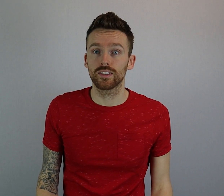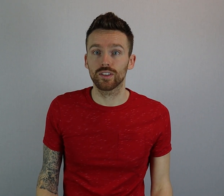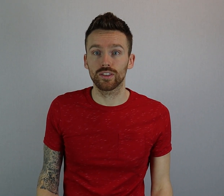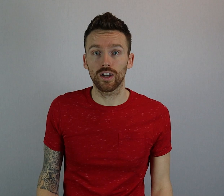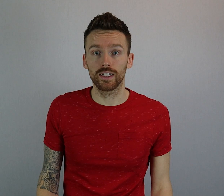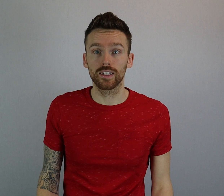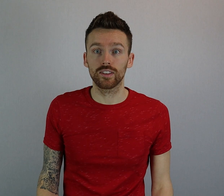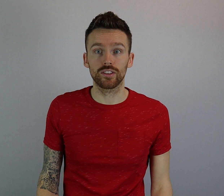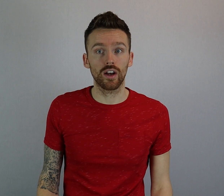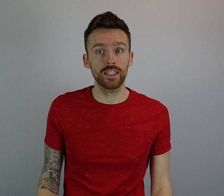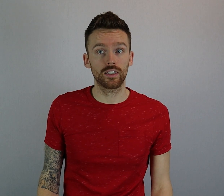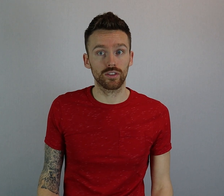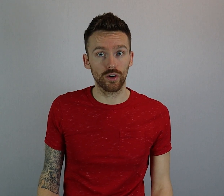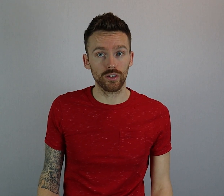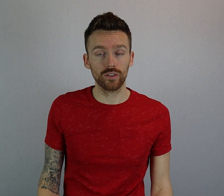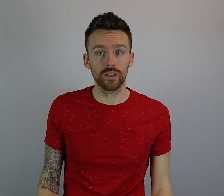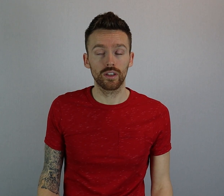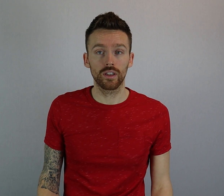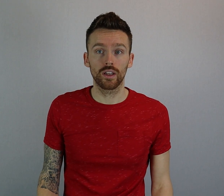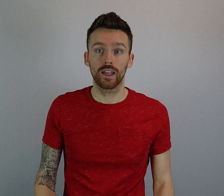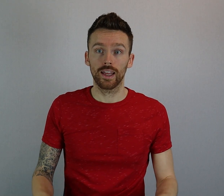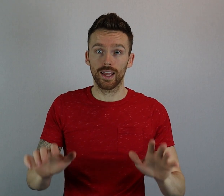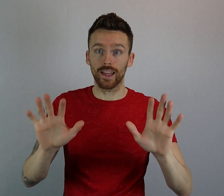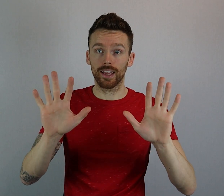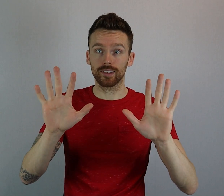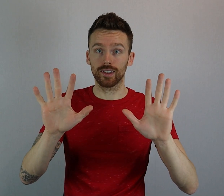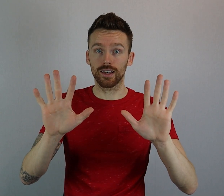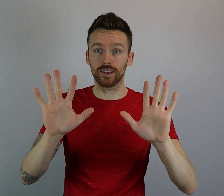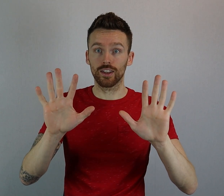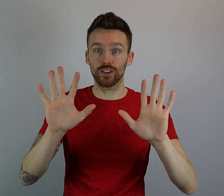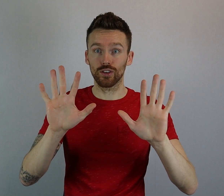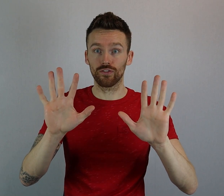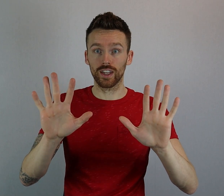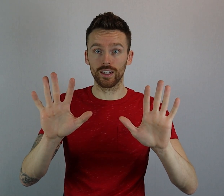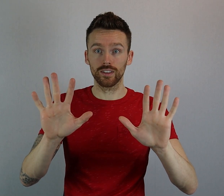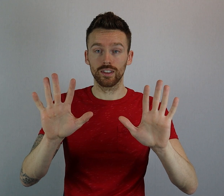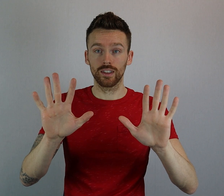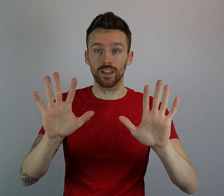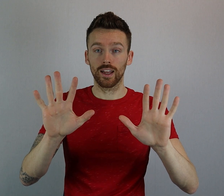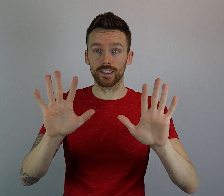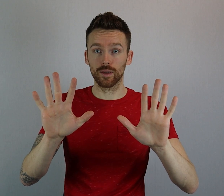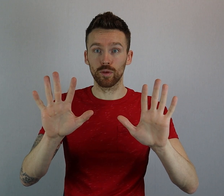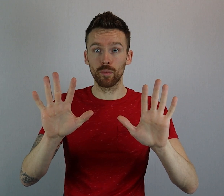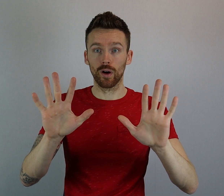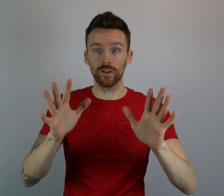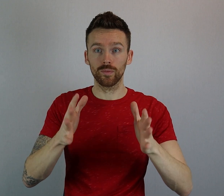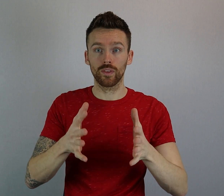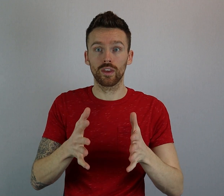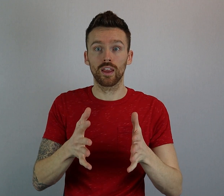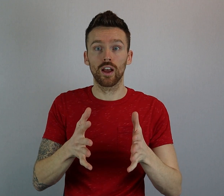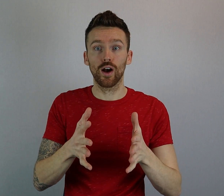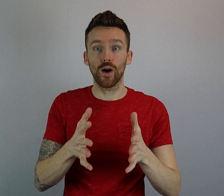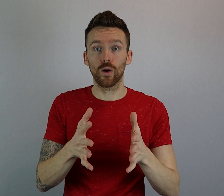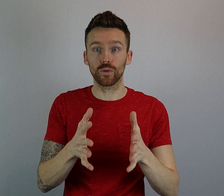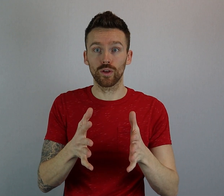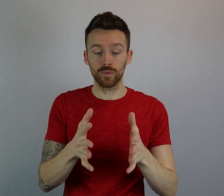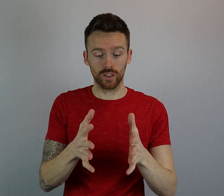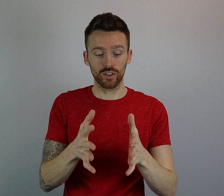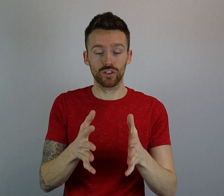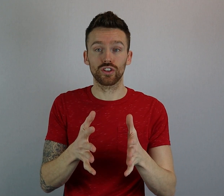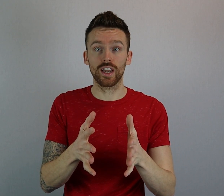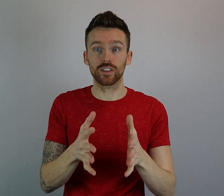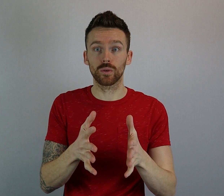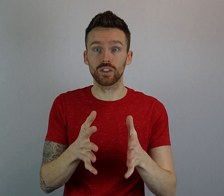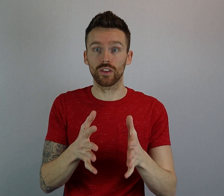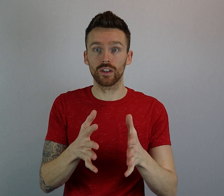To sign "signed songs" extend your fingers and keep them apart, hold them just next to each other